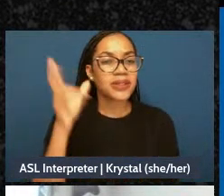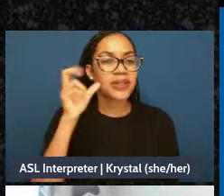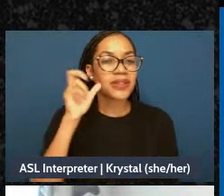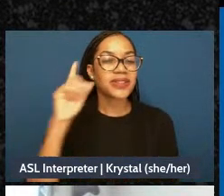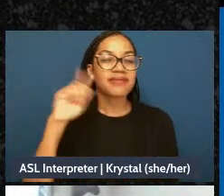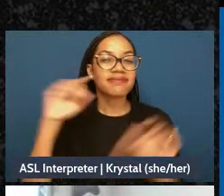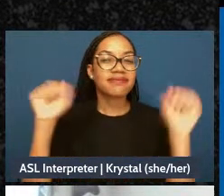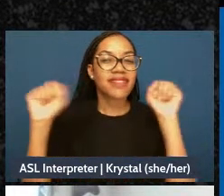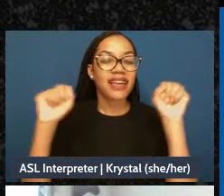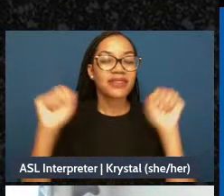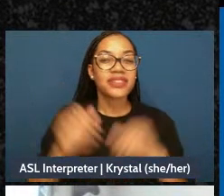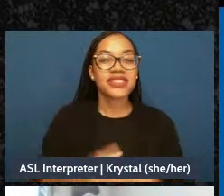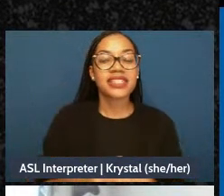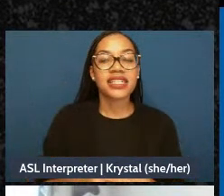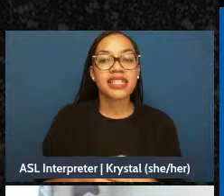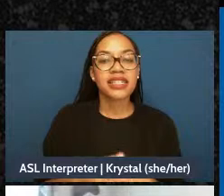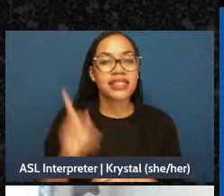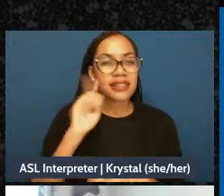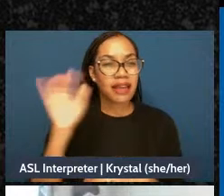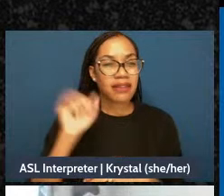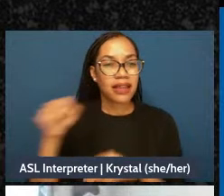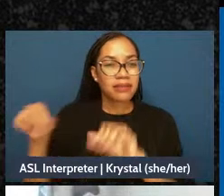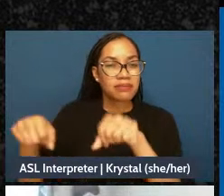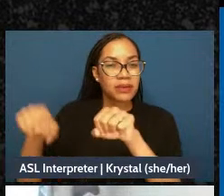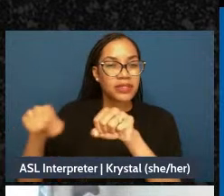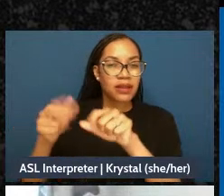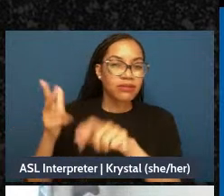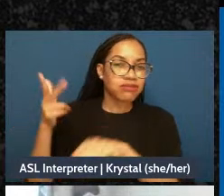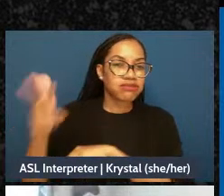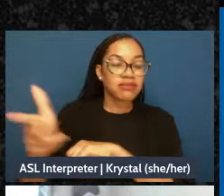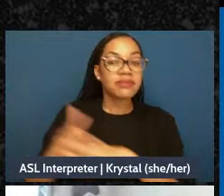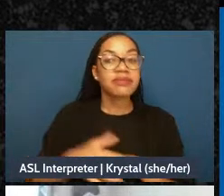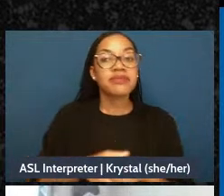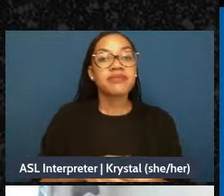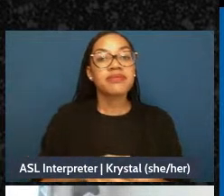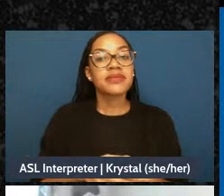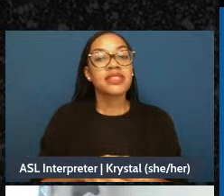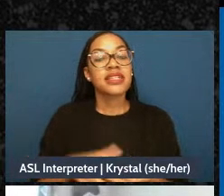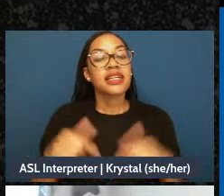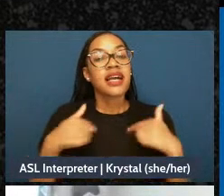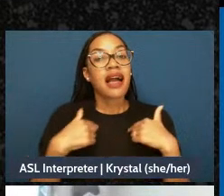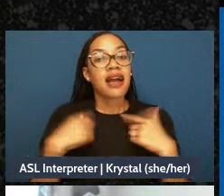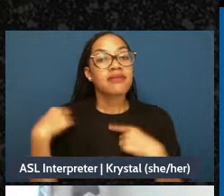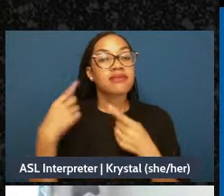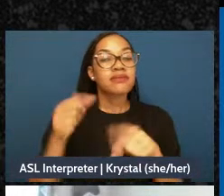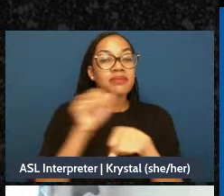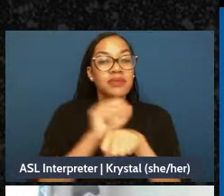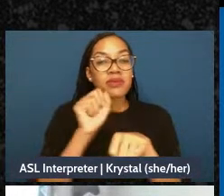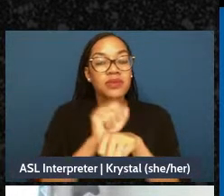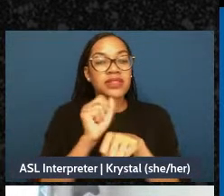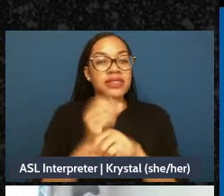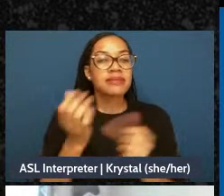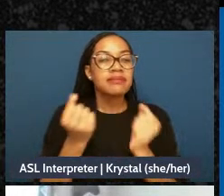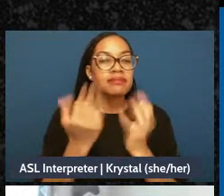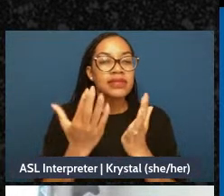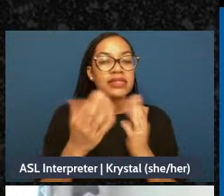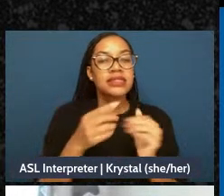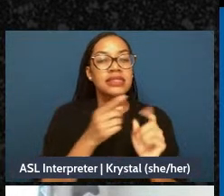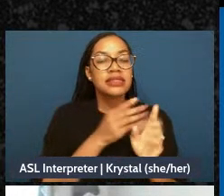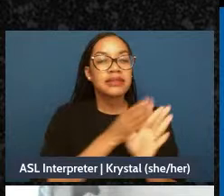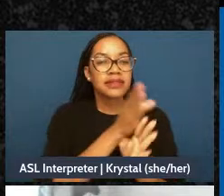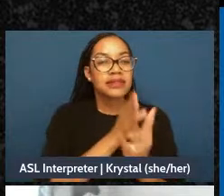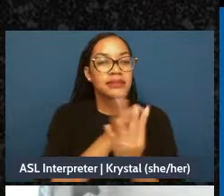And I have been a multi-disciplinary organizer for more than two and a half decades